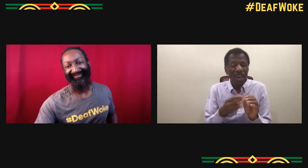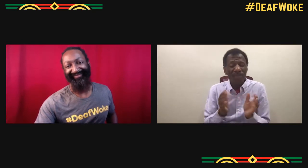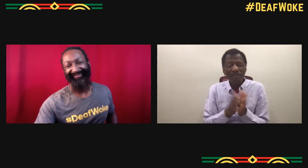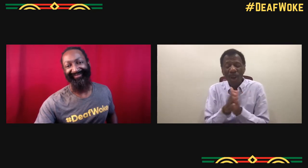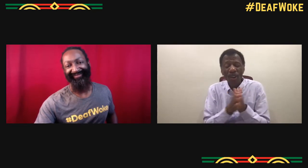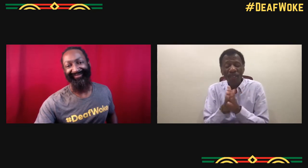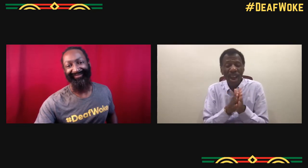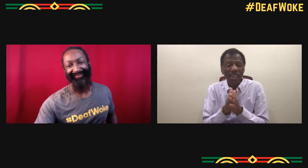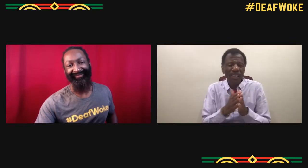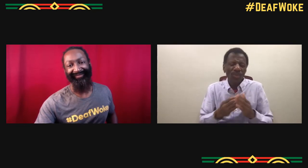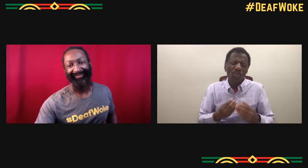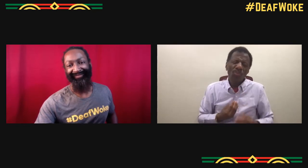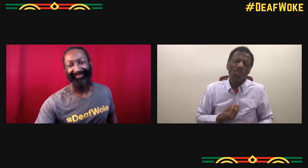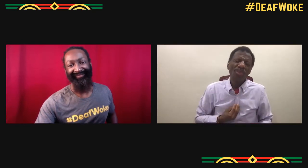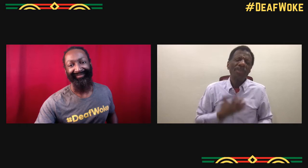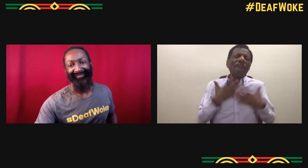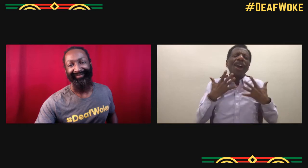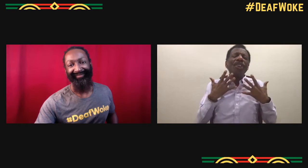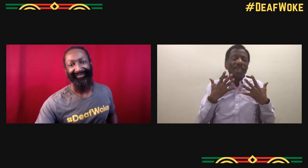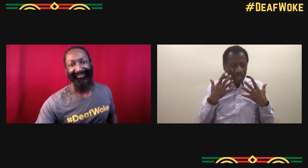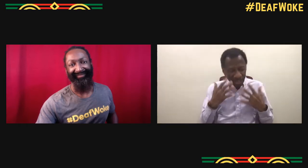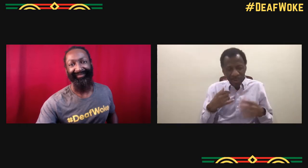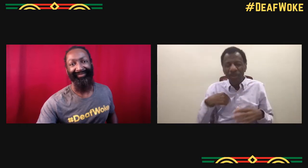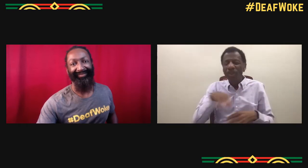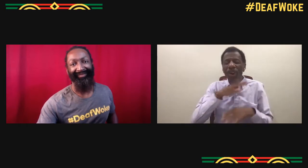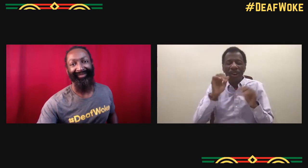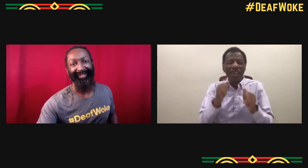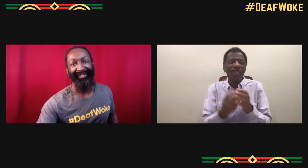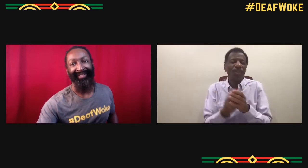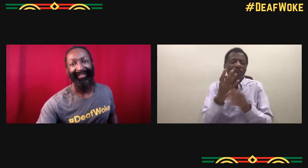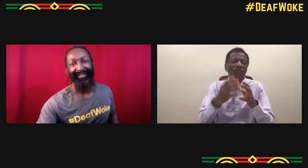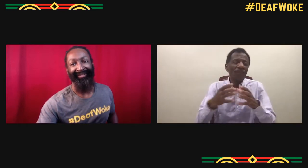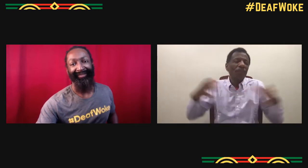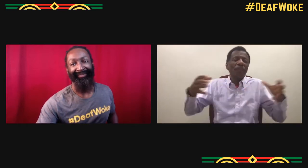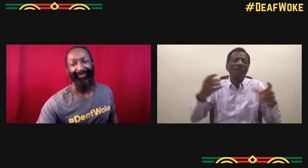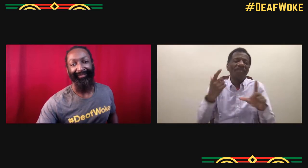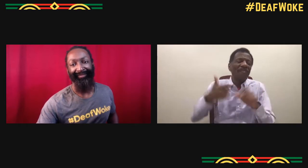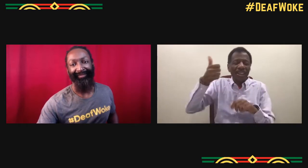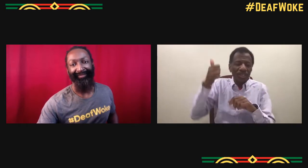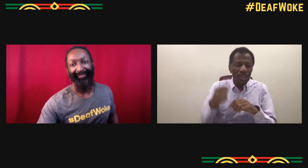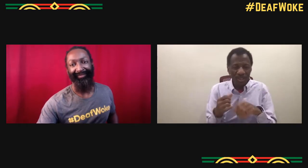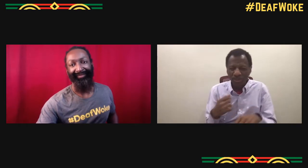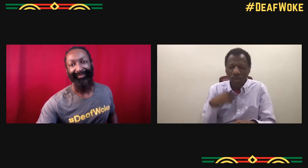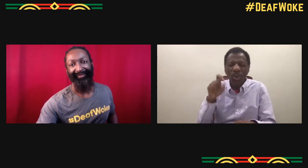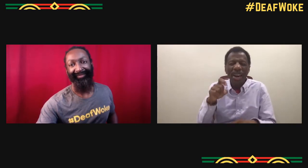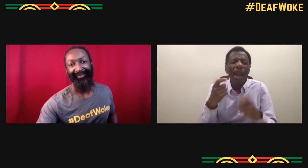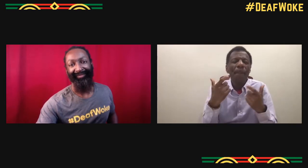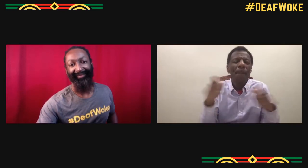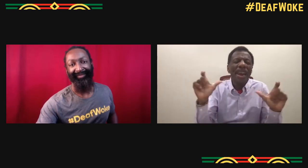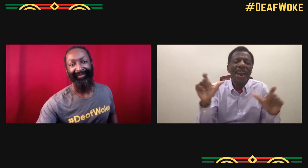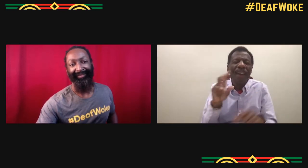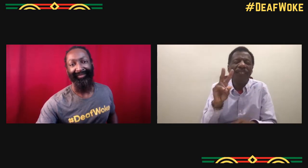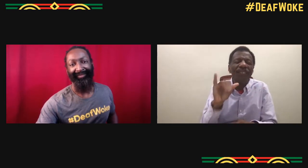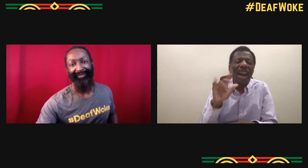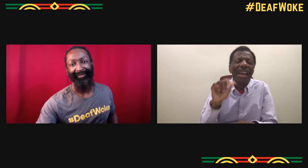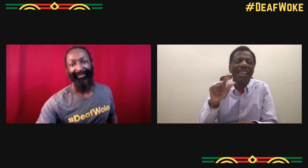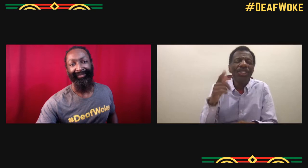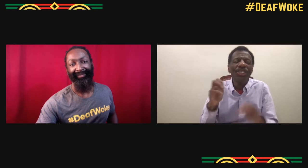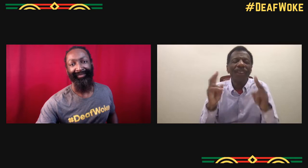So like you said, love, motivation, love inspires us all and that's how we can grow faster.